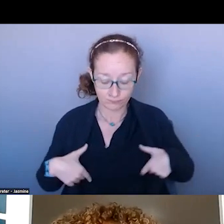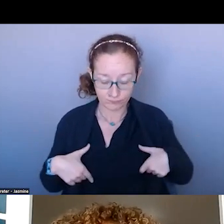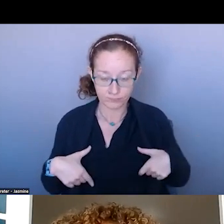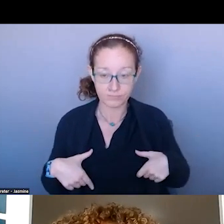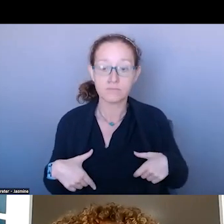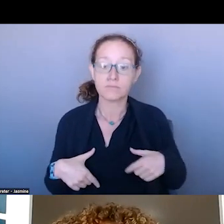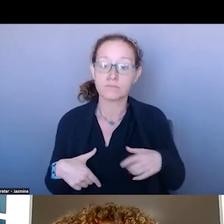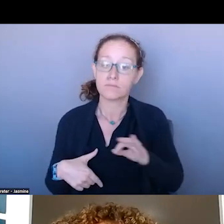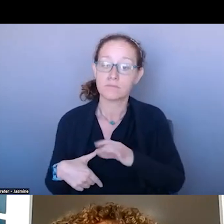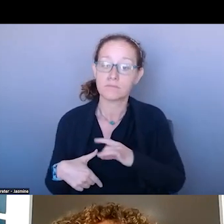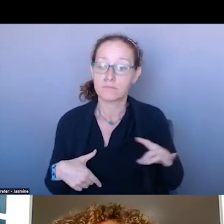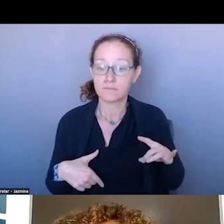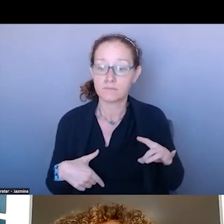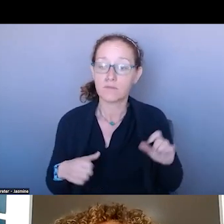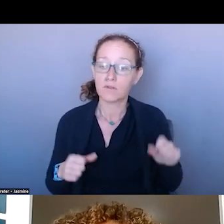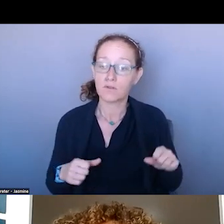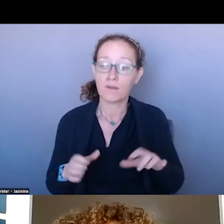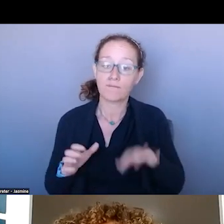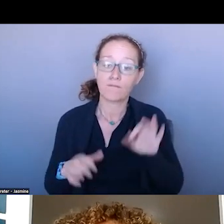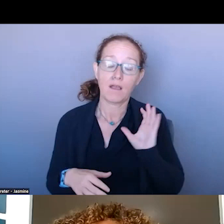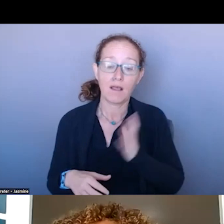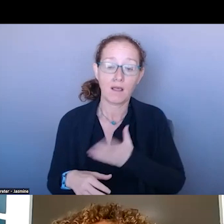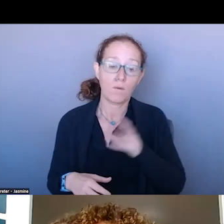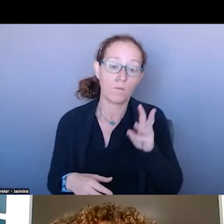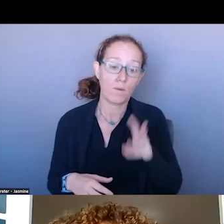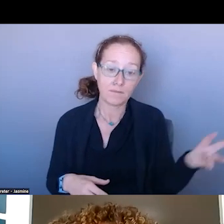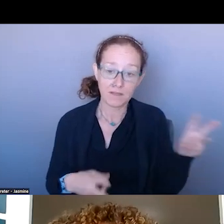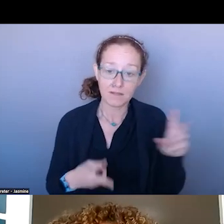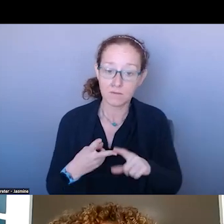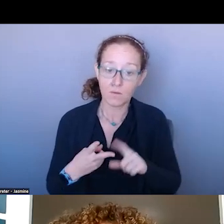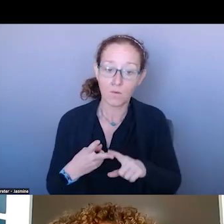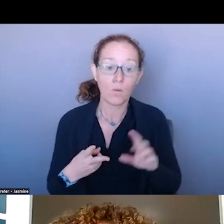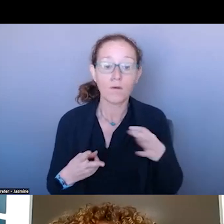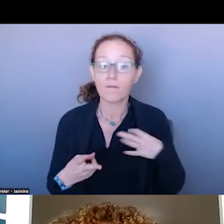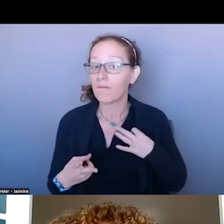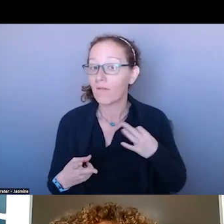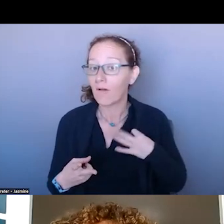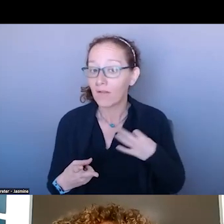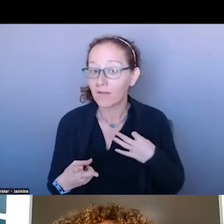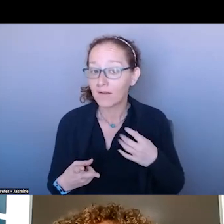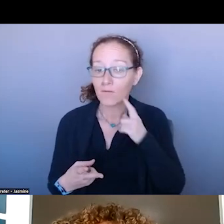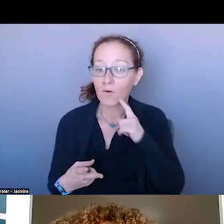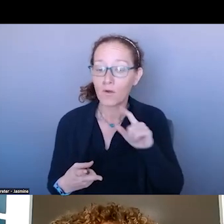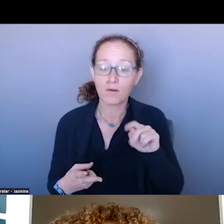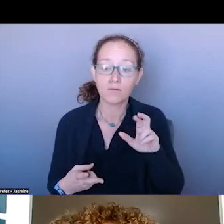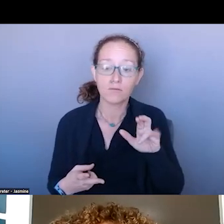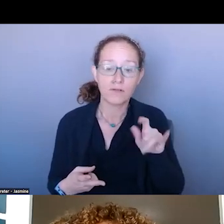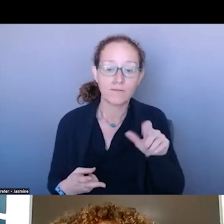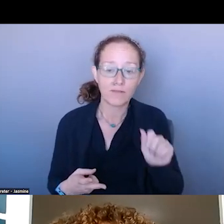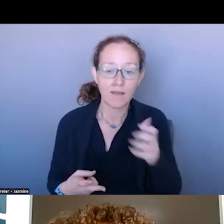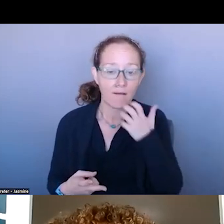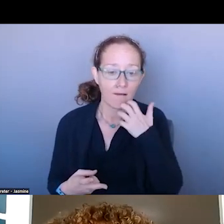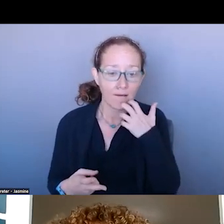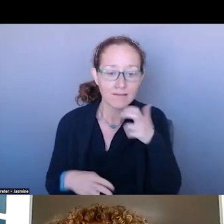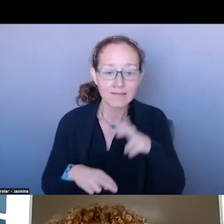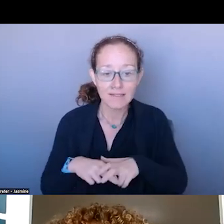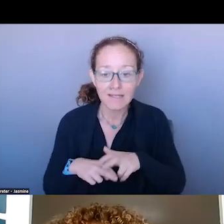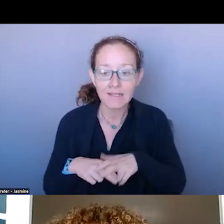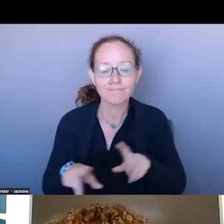ON THE WEBSITE BUT YOU CAN ALSO GET THEM FROM VOLUNTEERING FOR THE HOT SEAT AND CAN YOU GET THEM FOR FREE. SO YOU KNOW WHAT TO